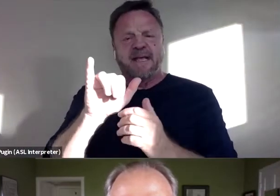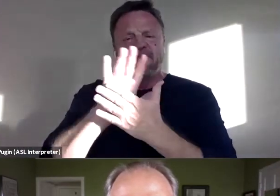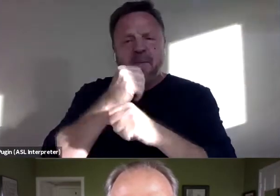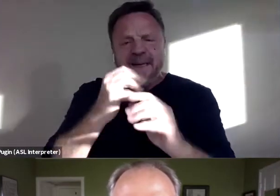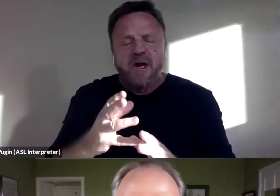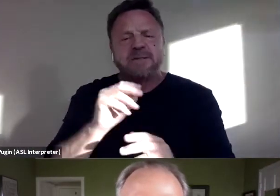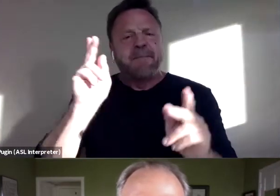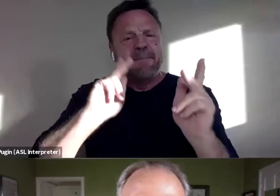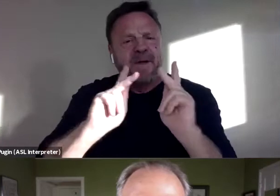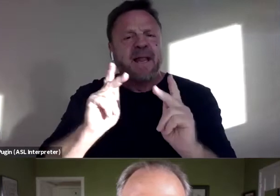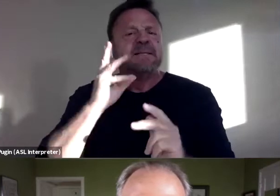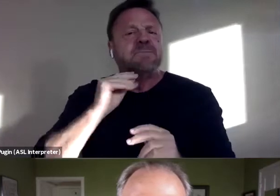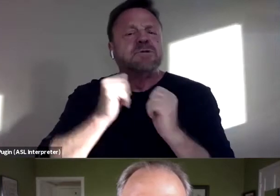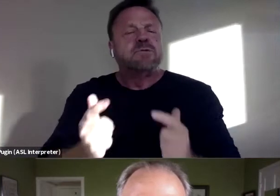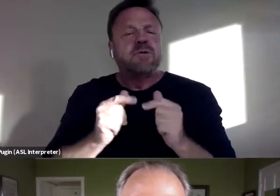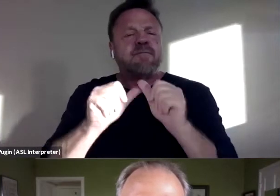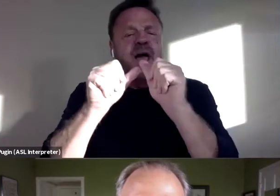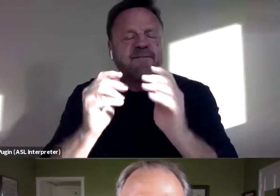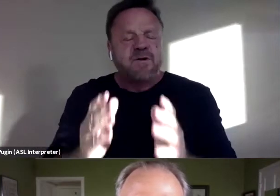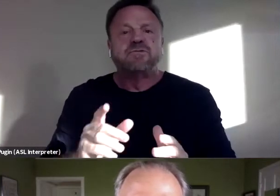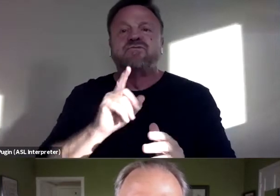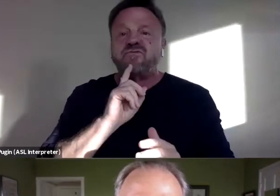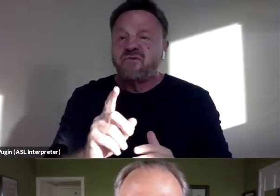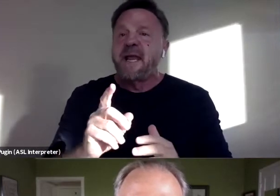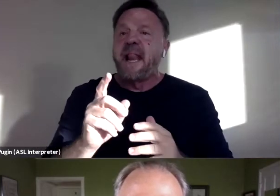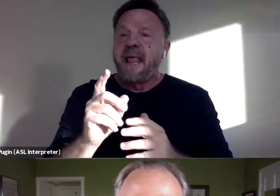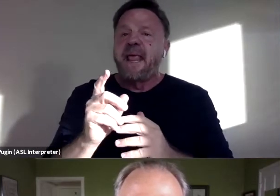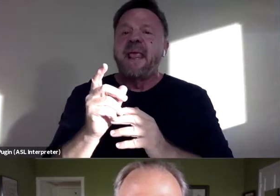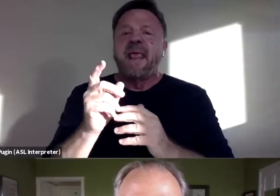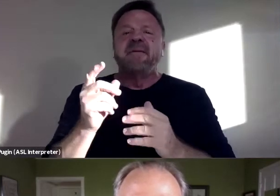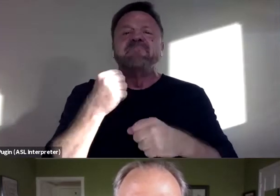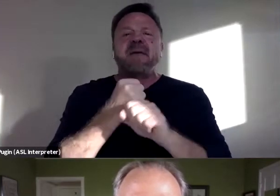is what kind of got me over the hump eventually.